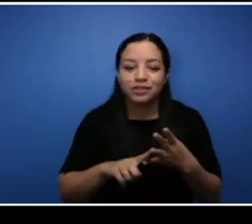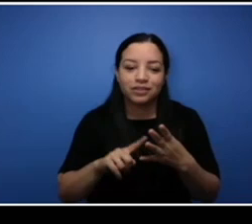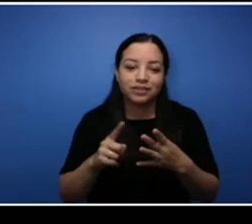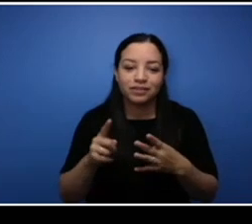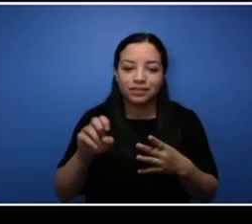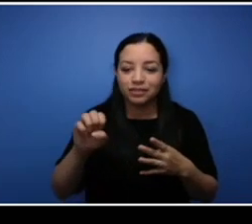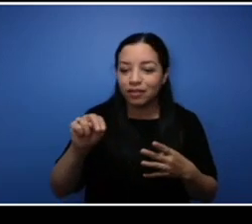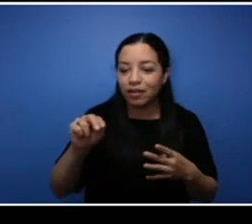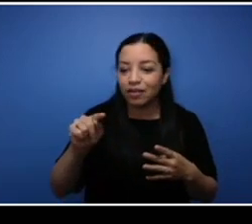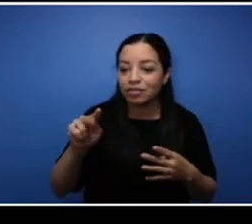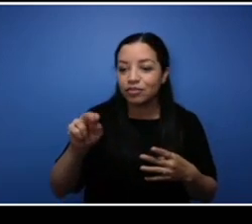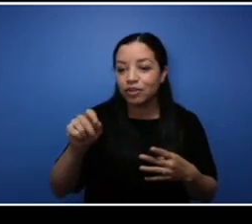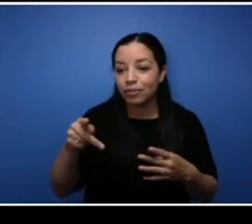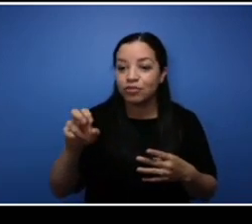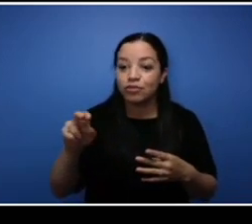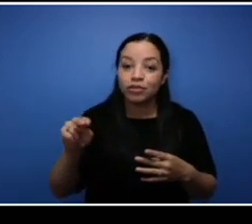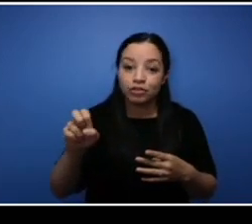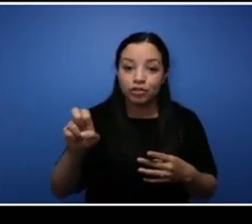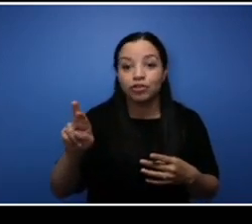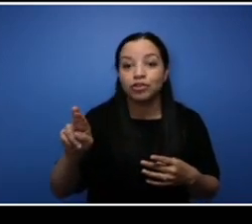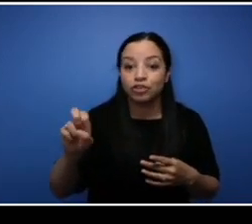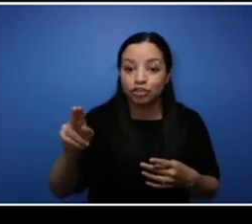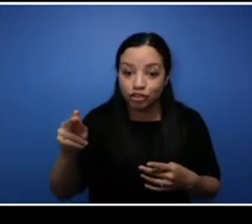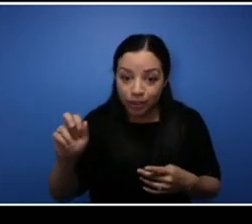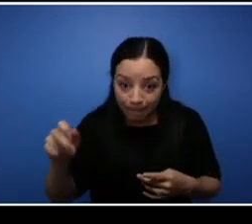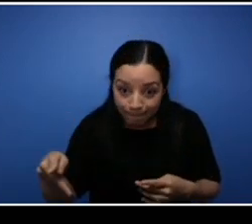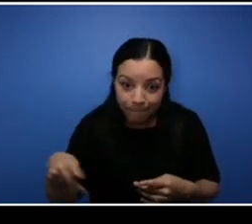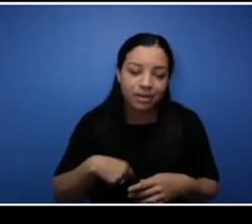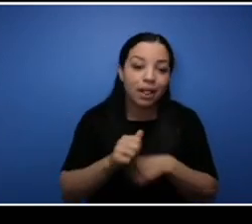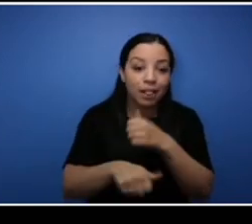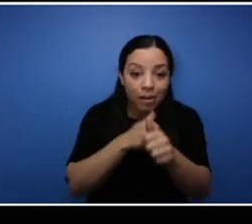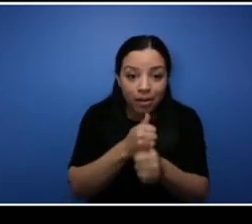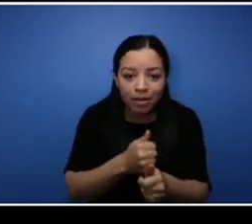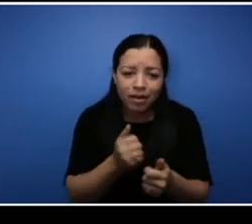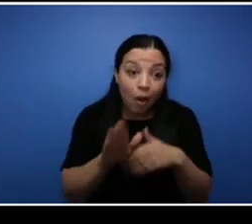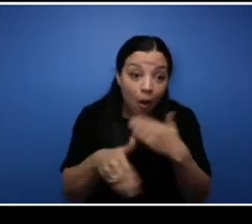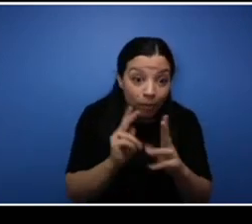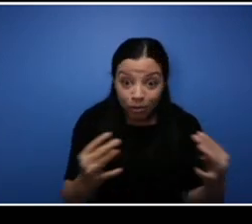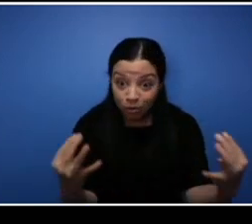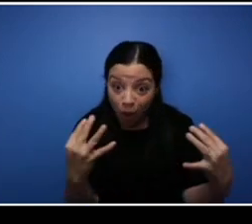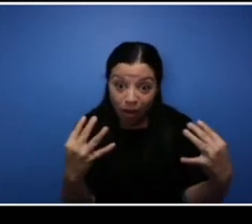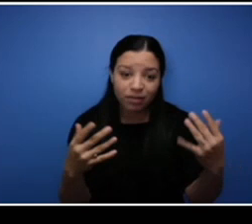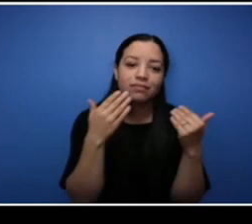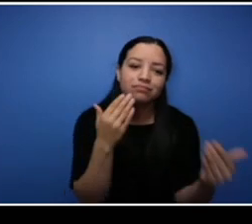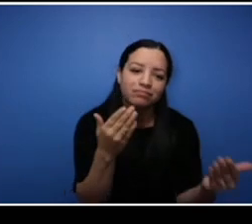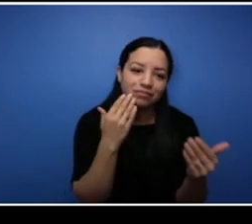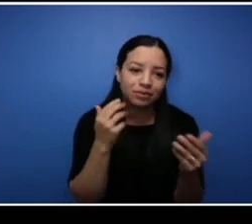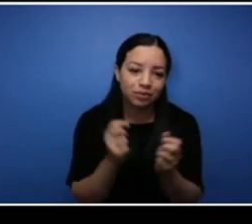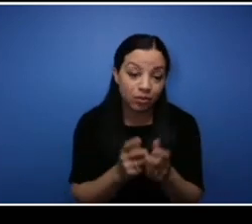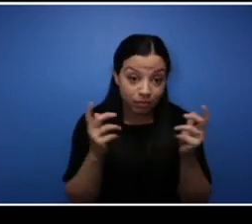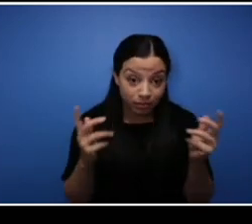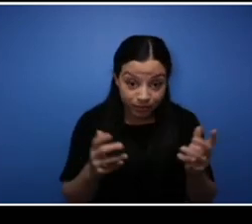in to supporting this. You know, we thank you so so much and for those who are students